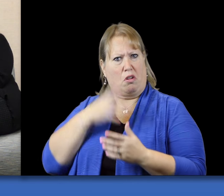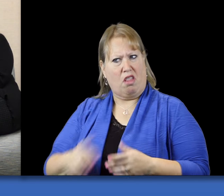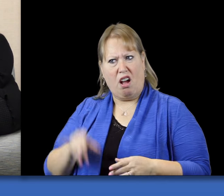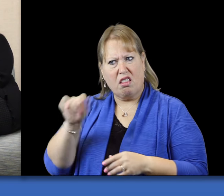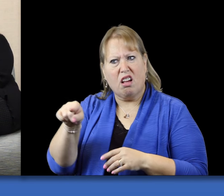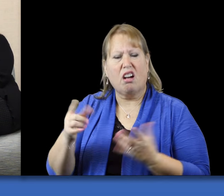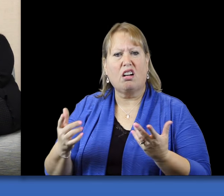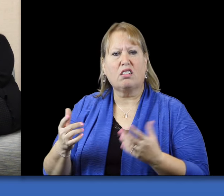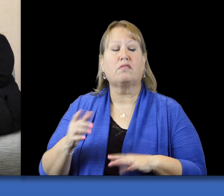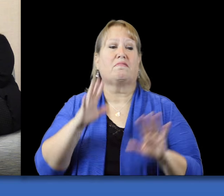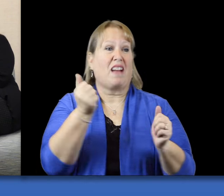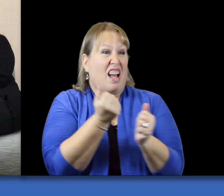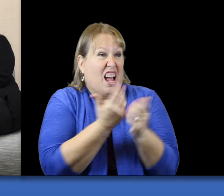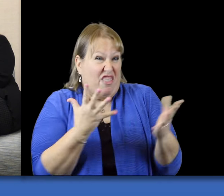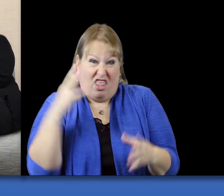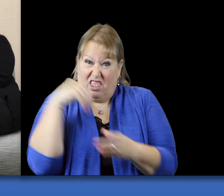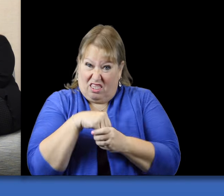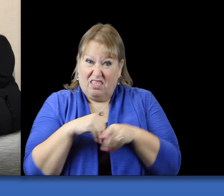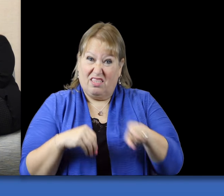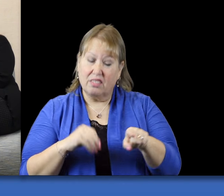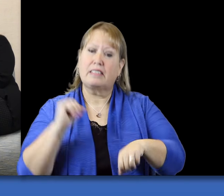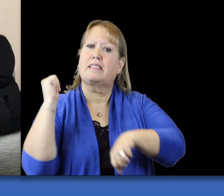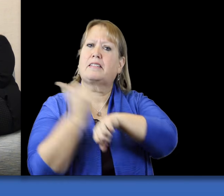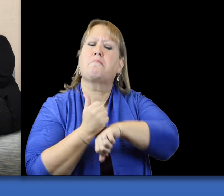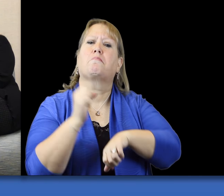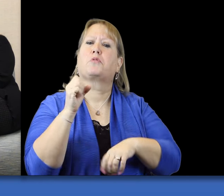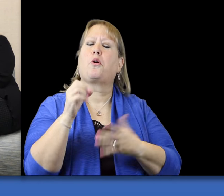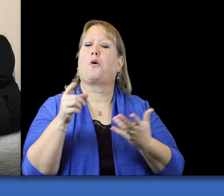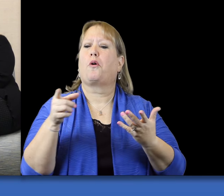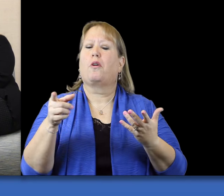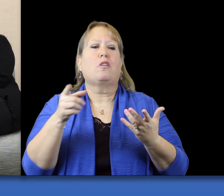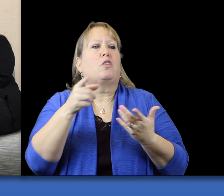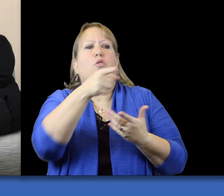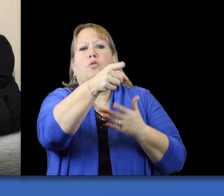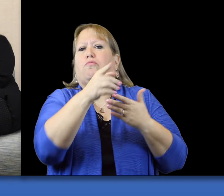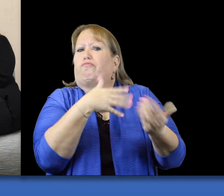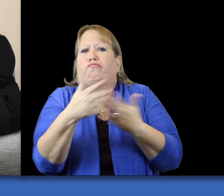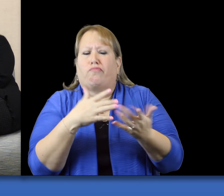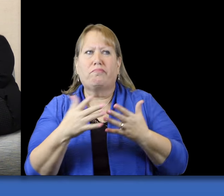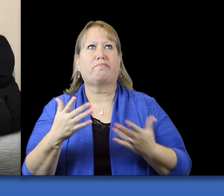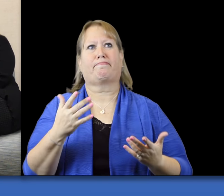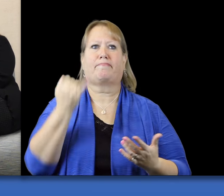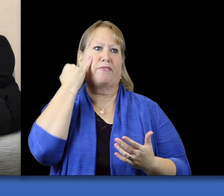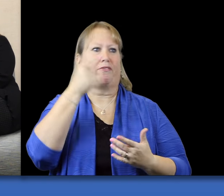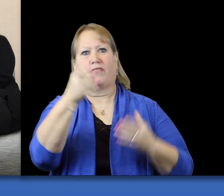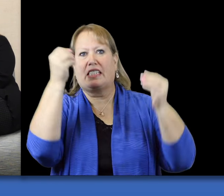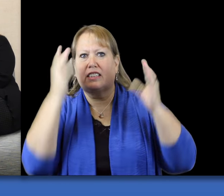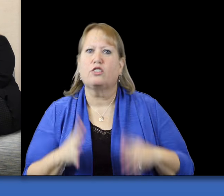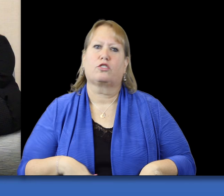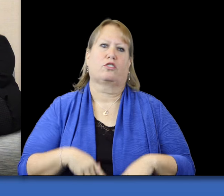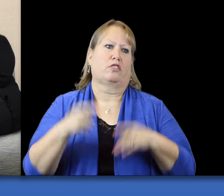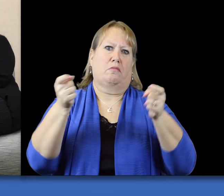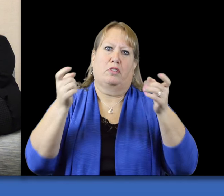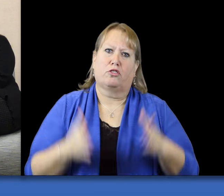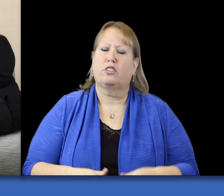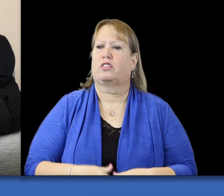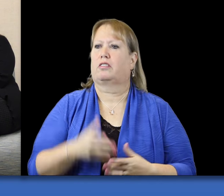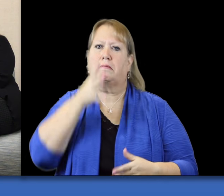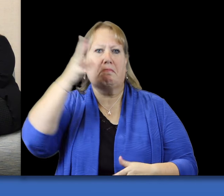Everything that is in here is set up so that it doesn't matter what role you have. If you are a teacher, an administrator, a parent